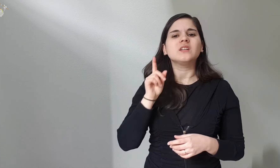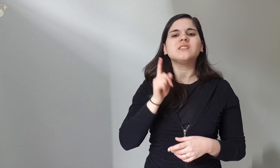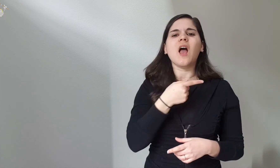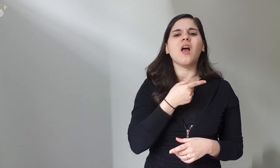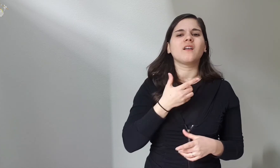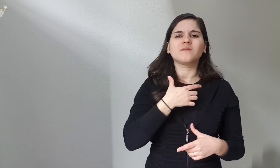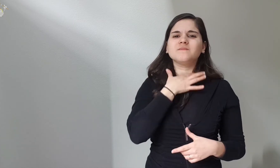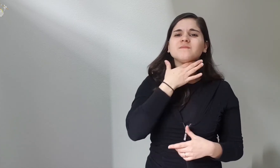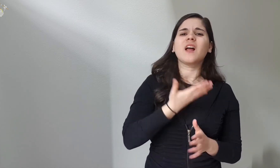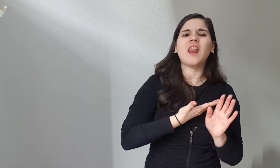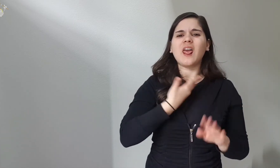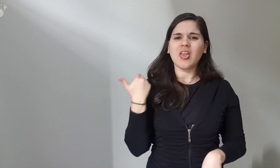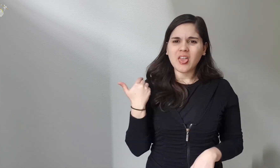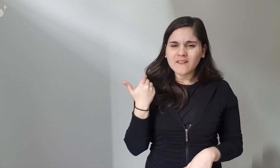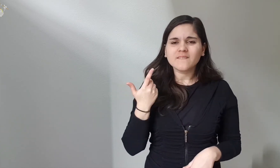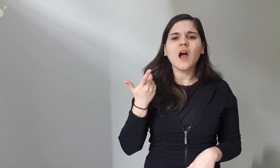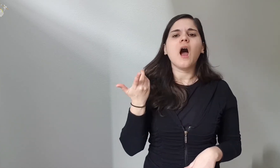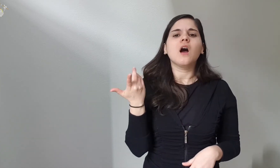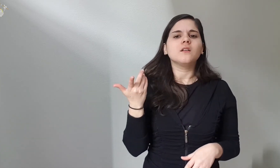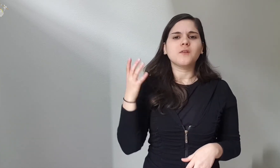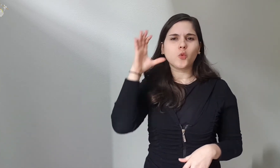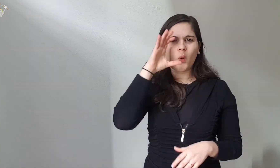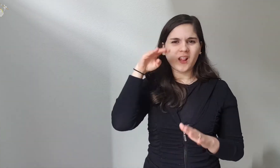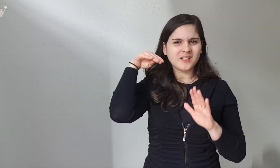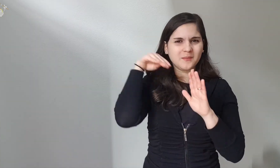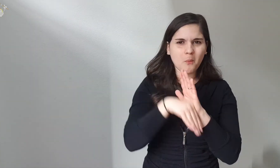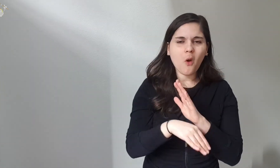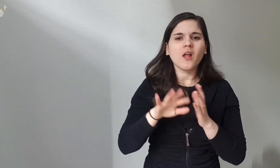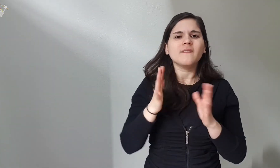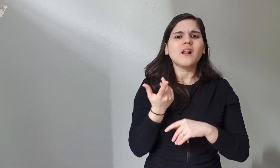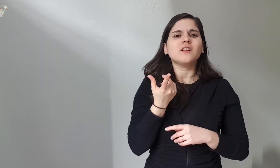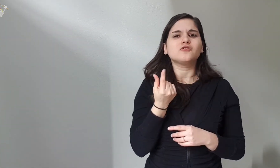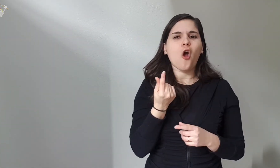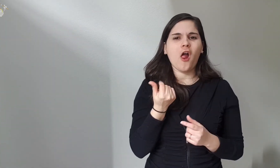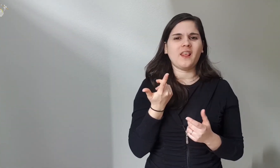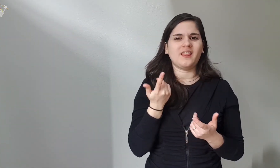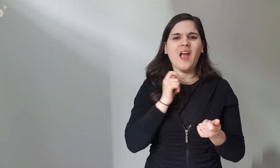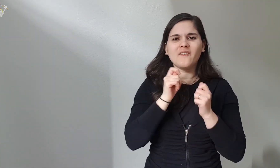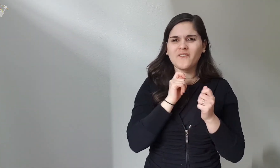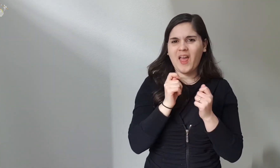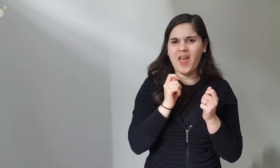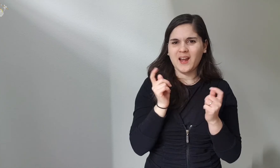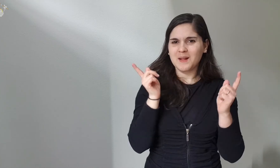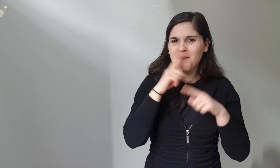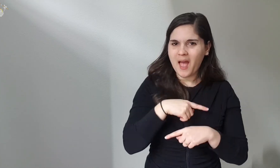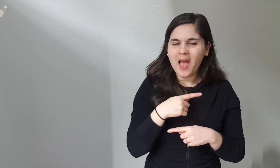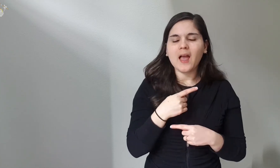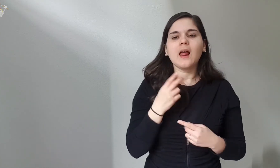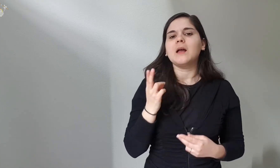if they removed these rings, tourism would drop and business would go badly.